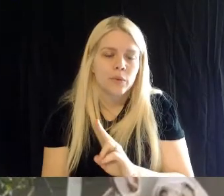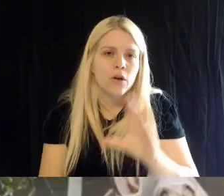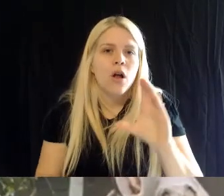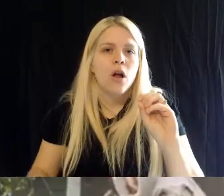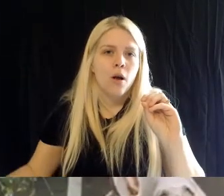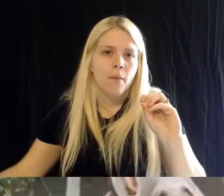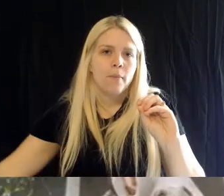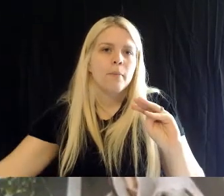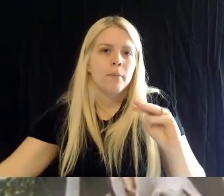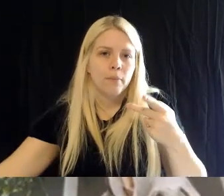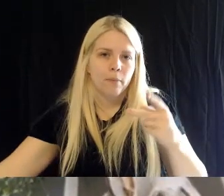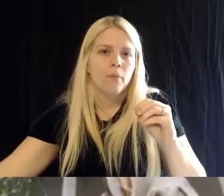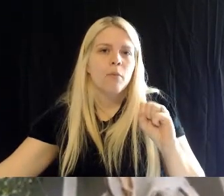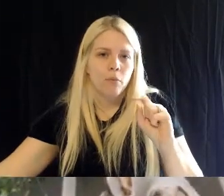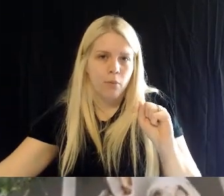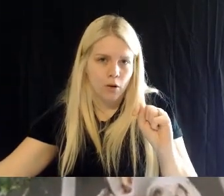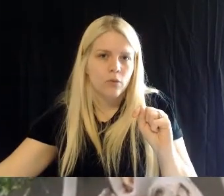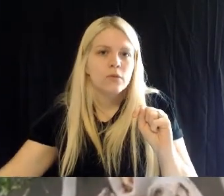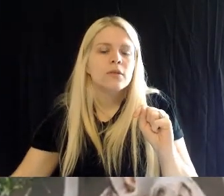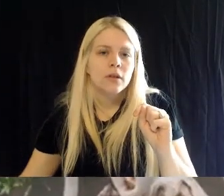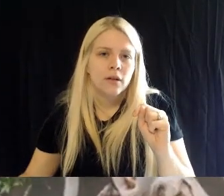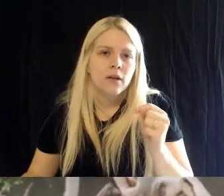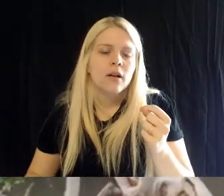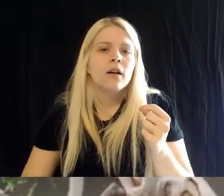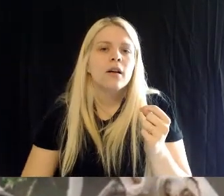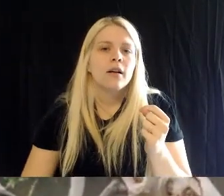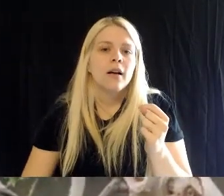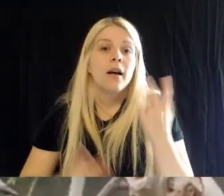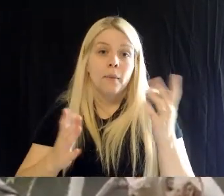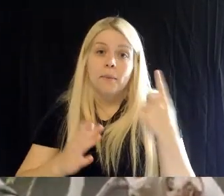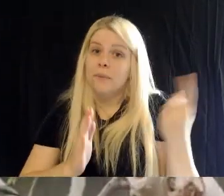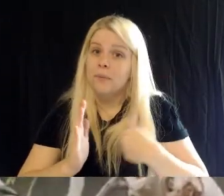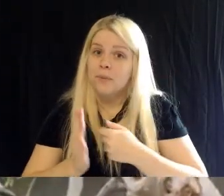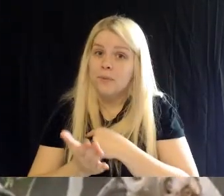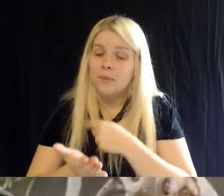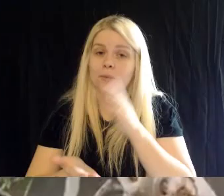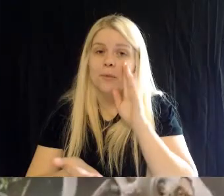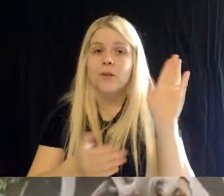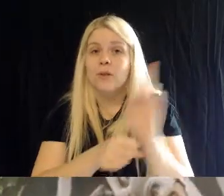We use- well, what we use for our invertebrate control right now